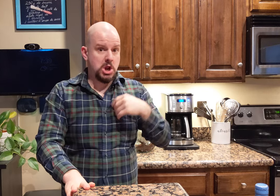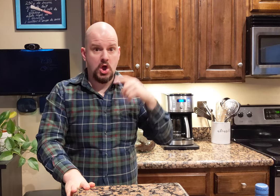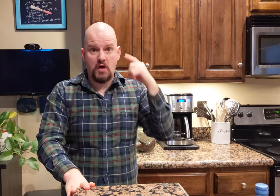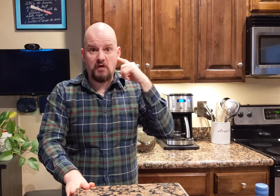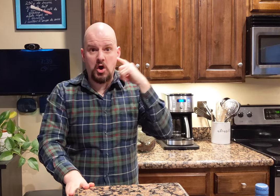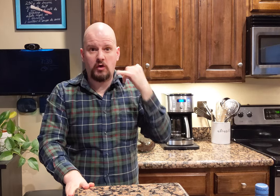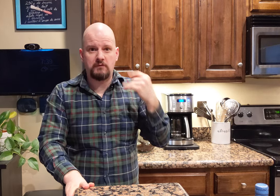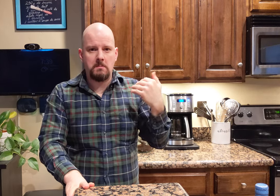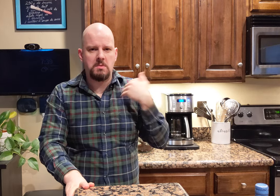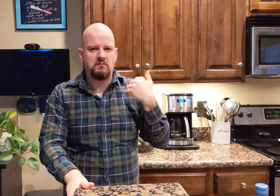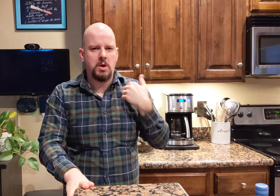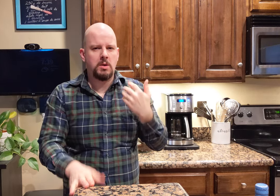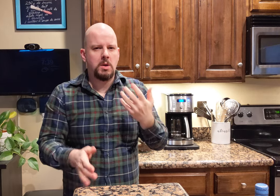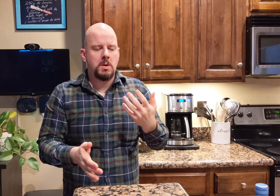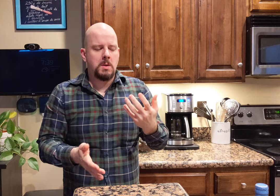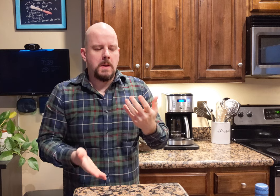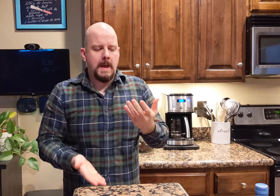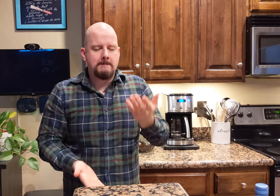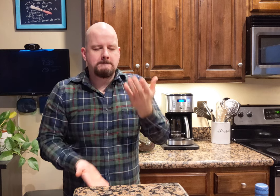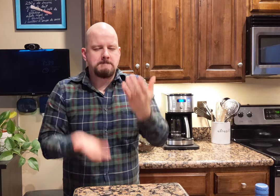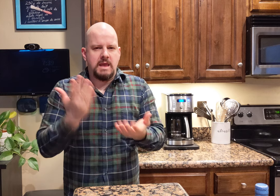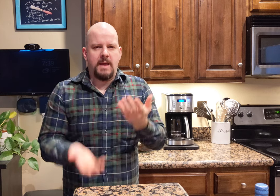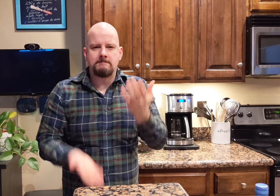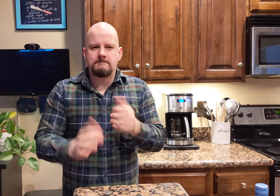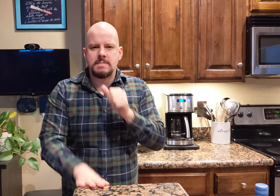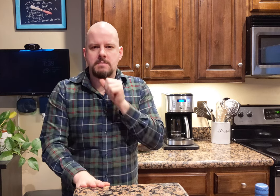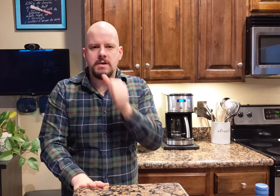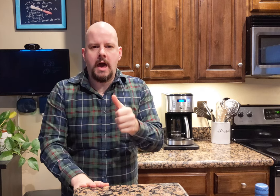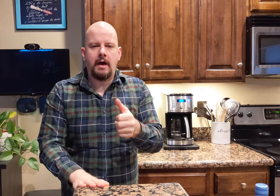I may have or have not heard of it.